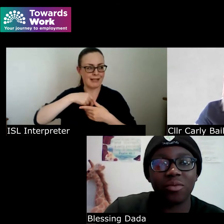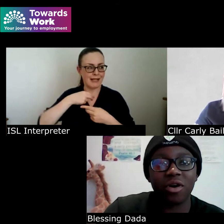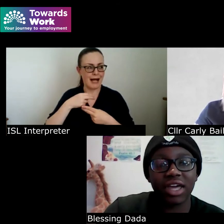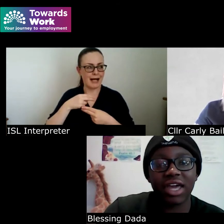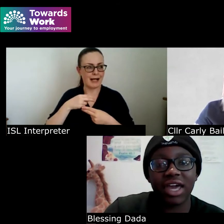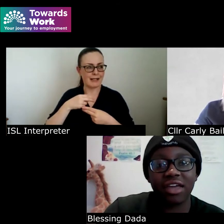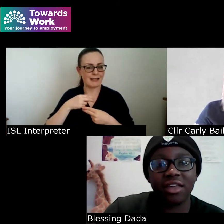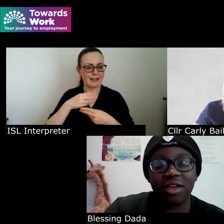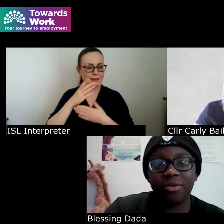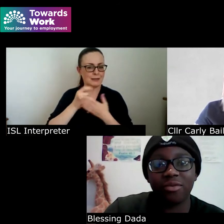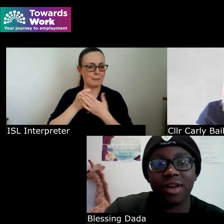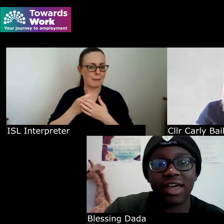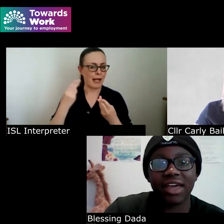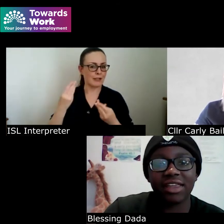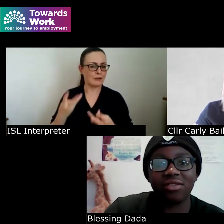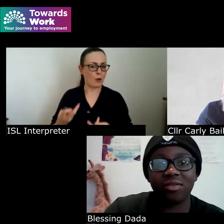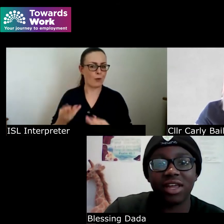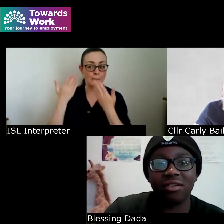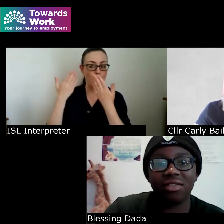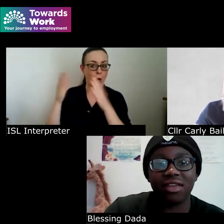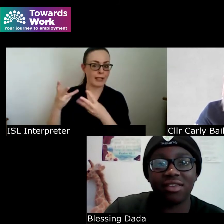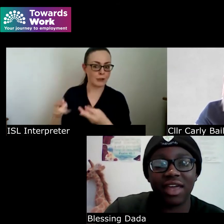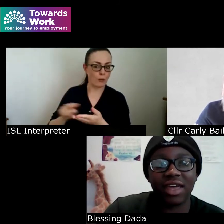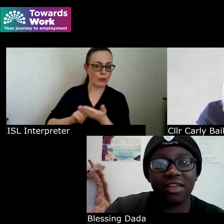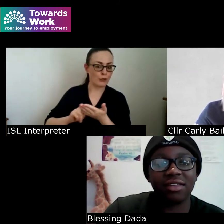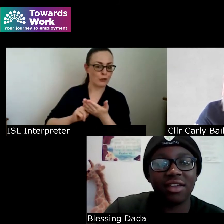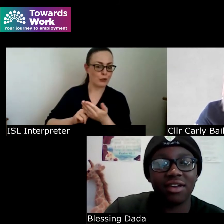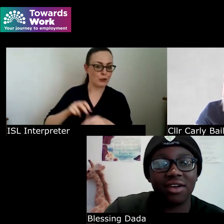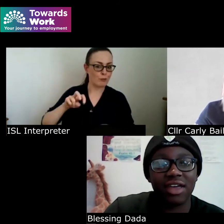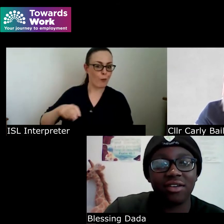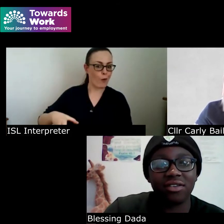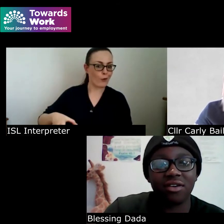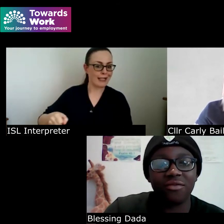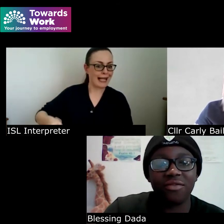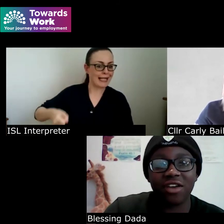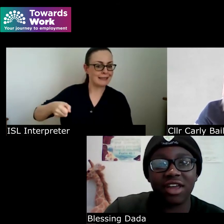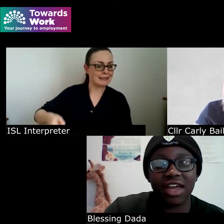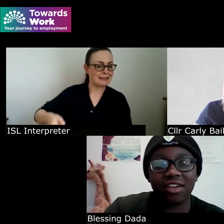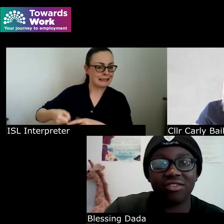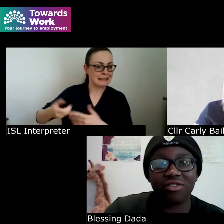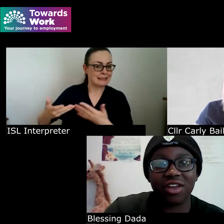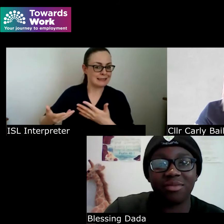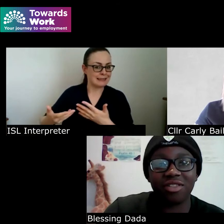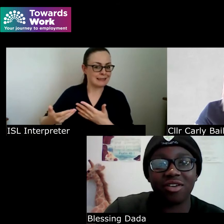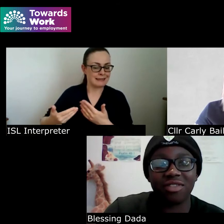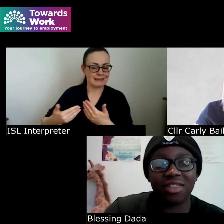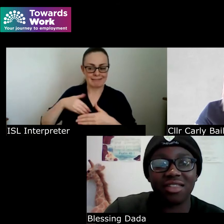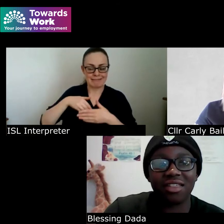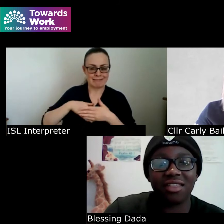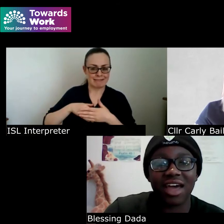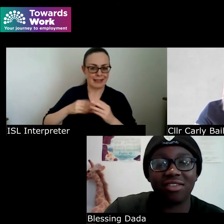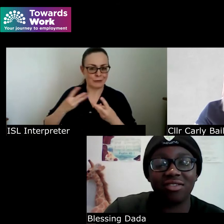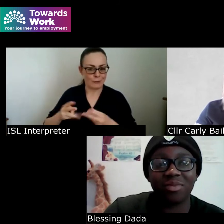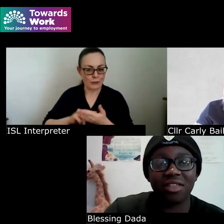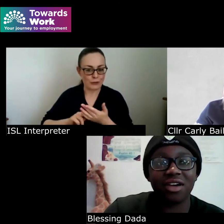walking cane in public and I would only use it in you know very extreme circumstances and to myself